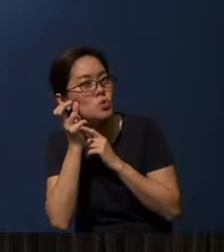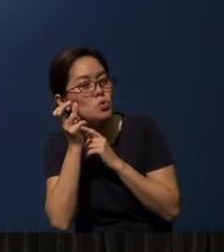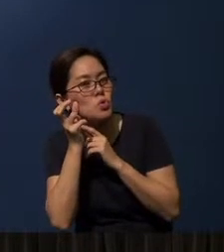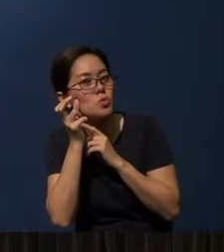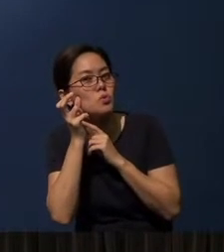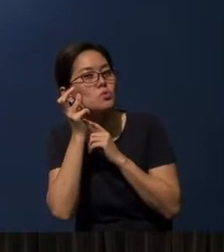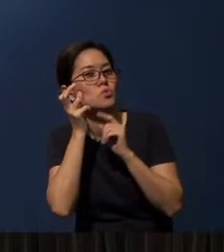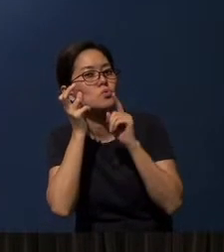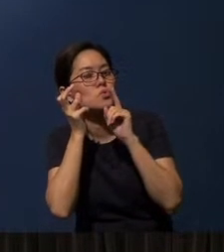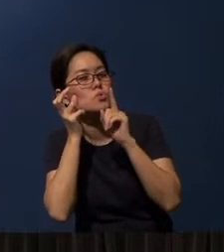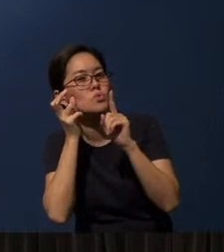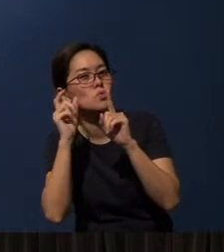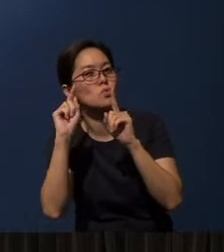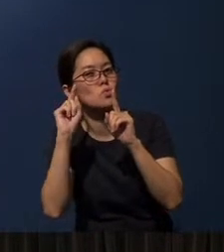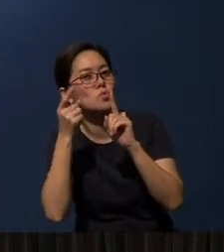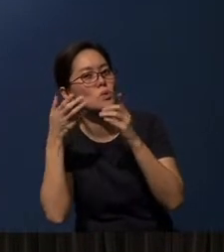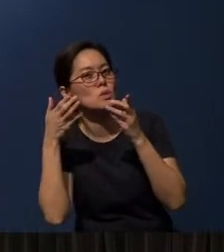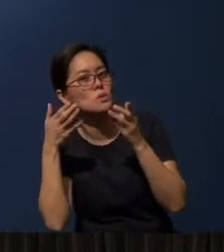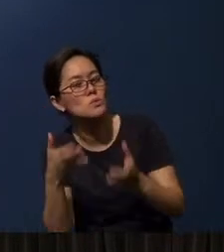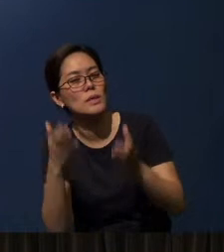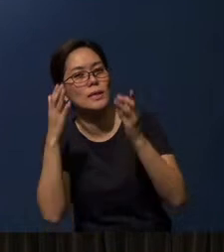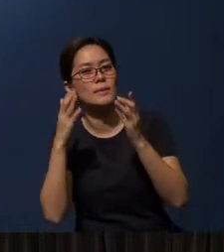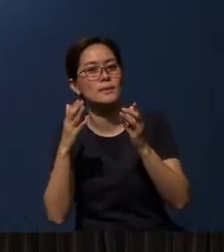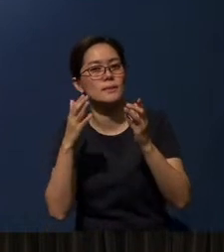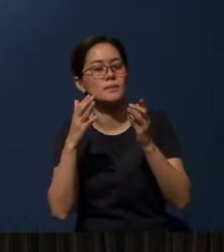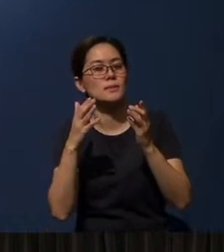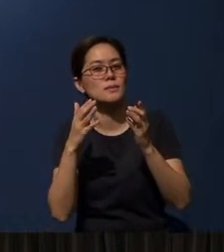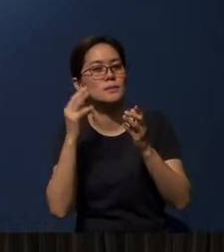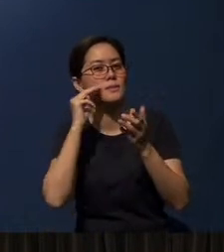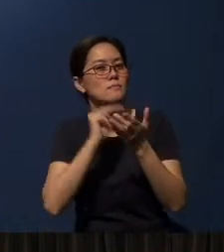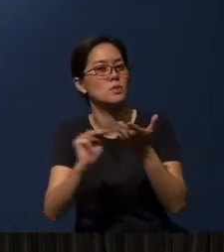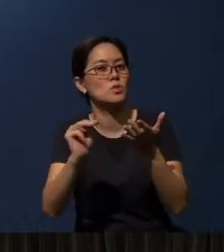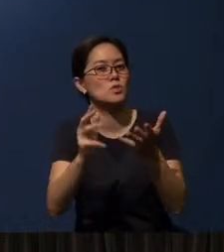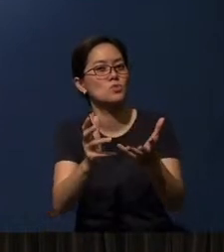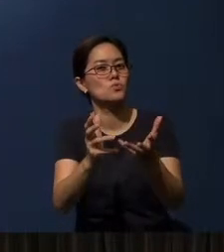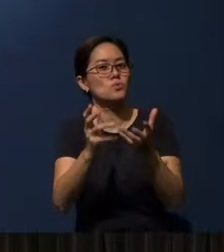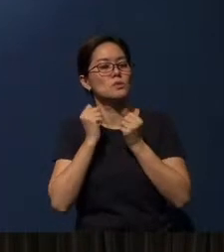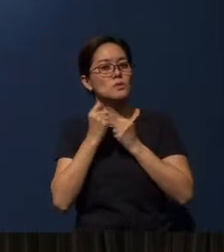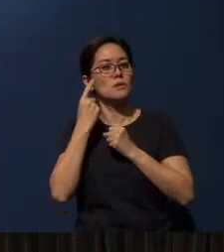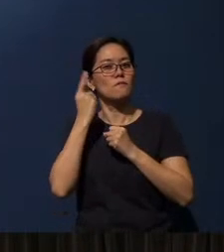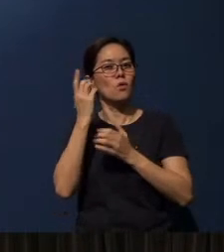actually the only way - to receive the message for some people groups in the world.